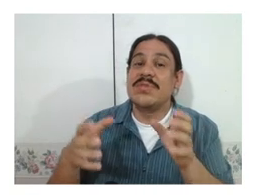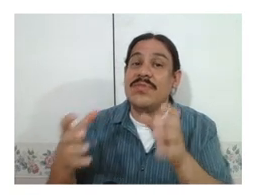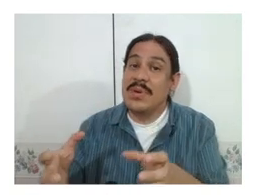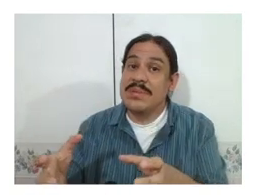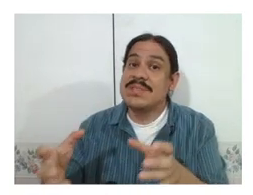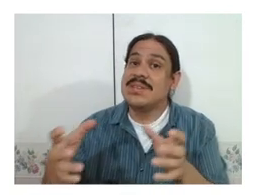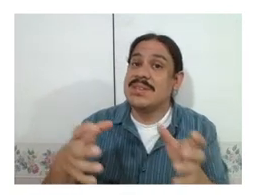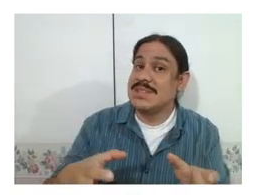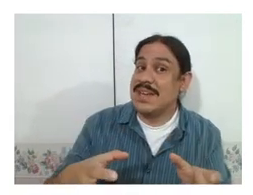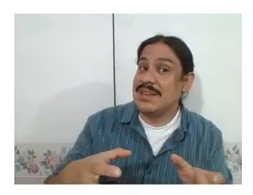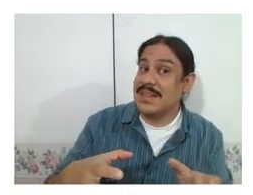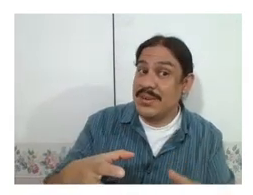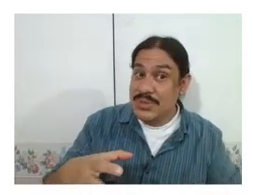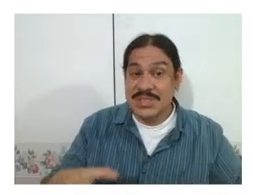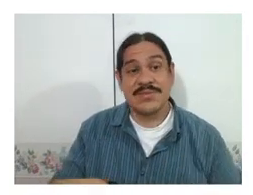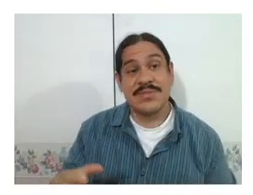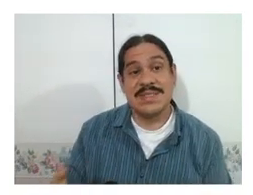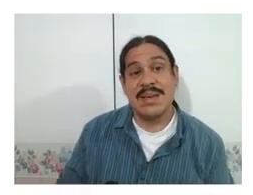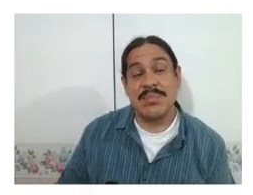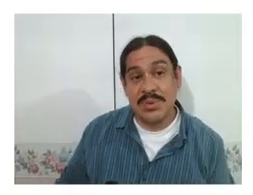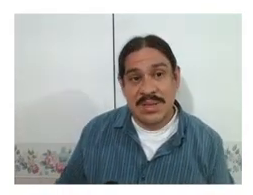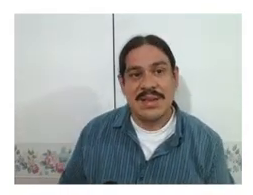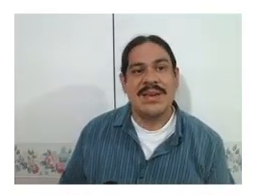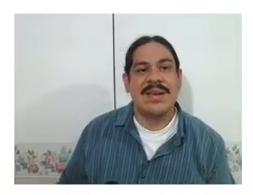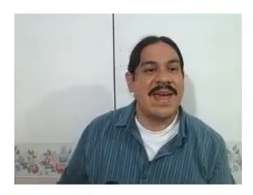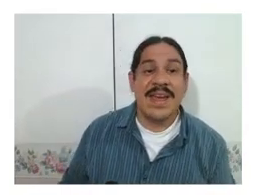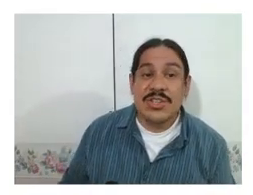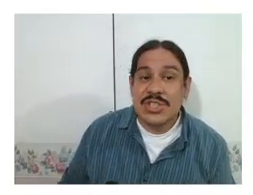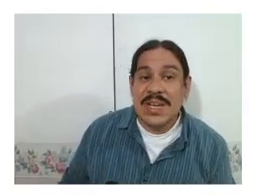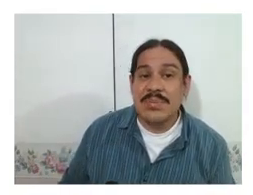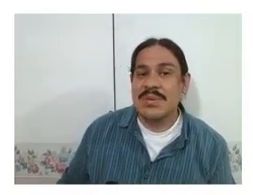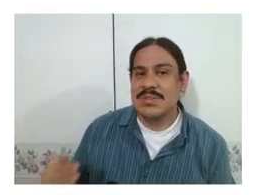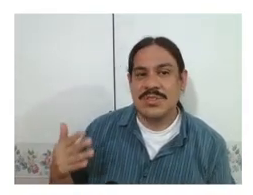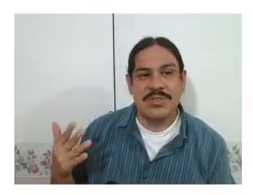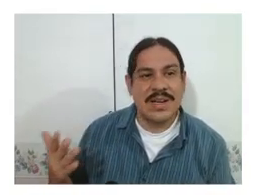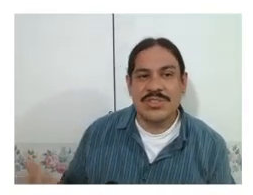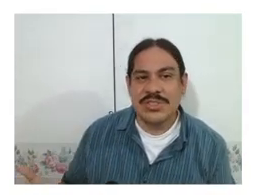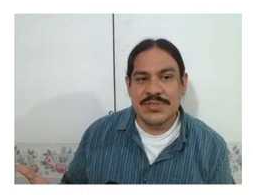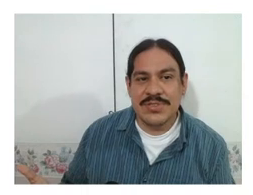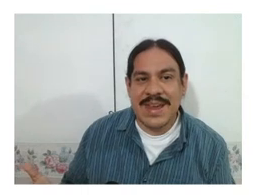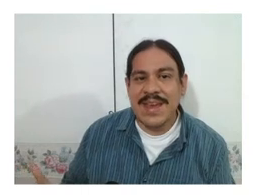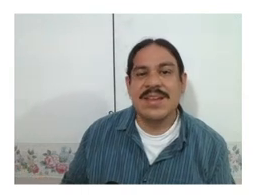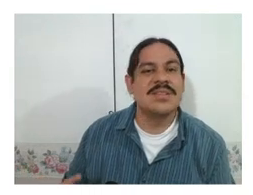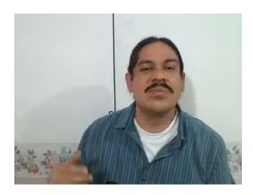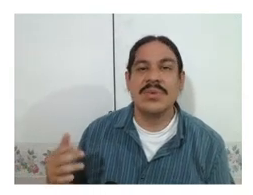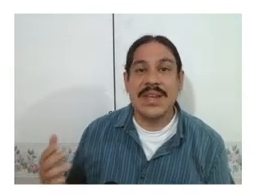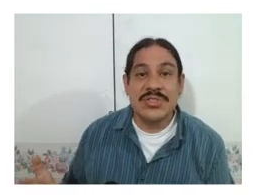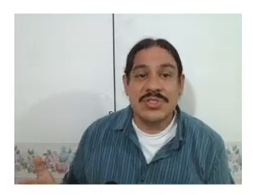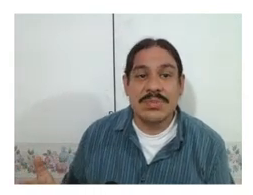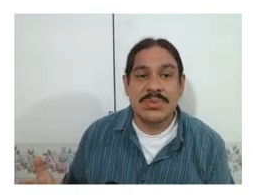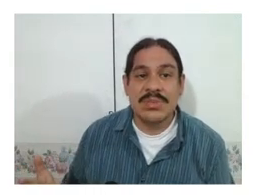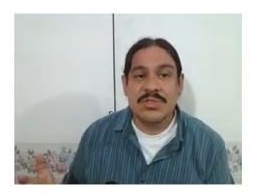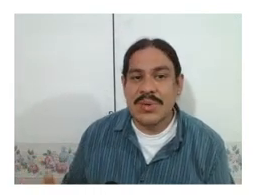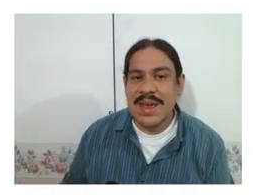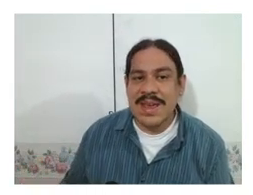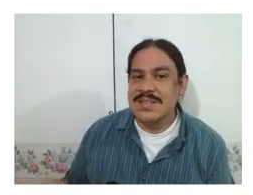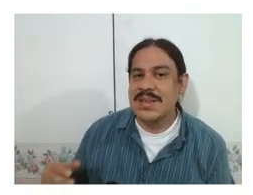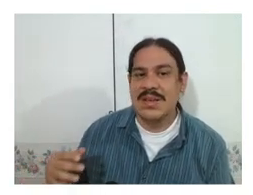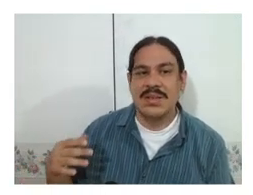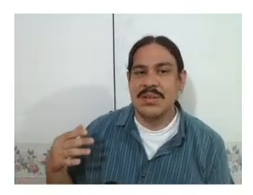phonemes in sign languages for example hand shape, direction of your hand